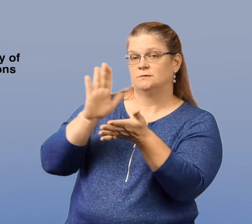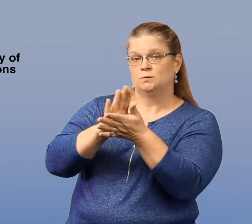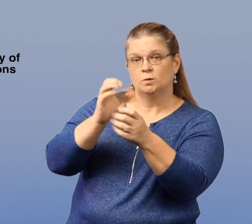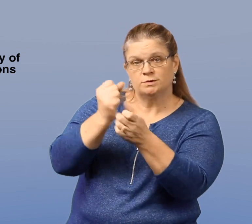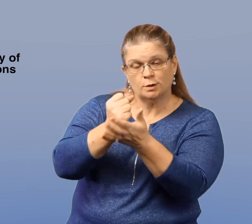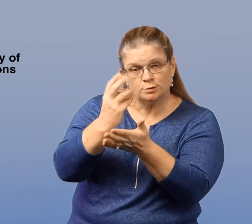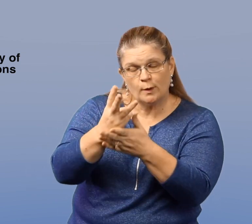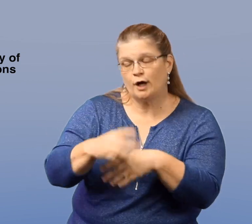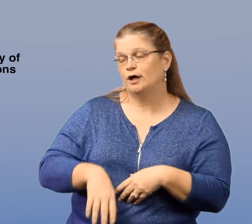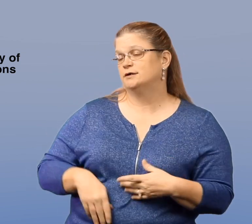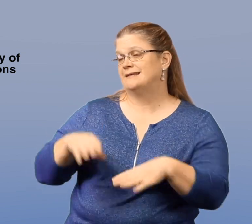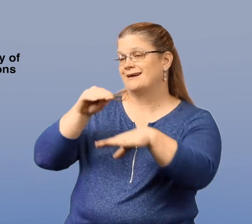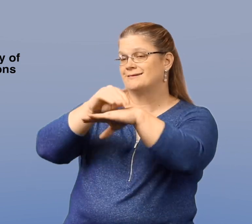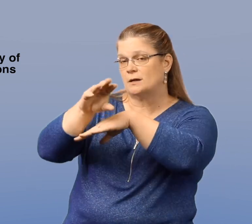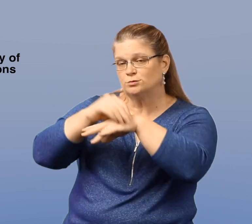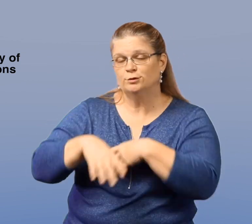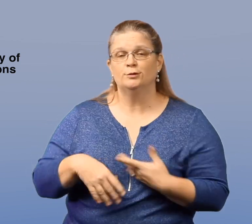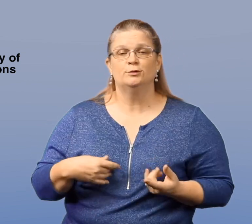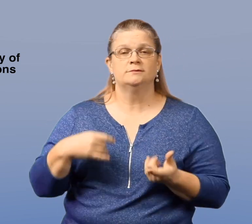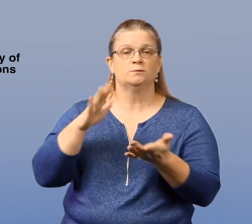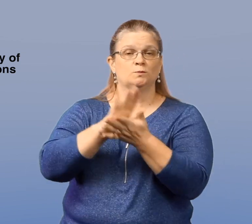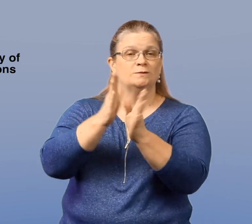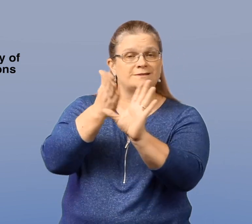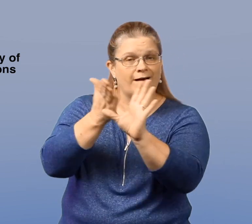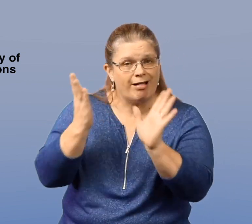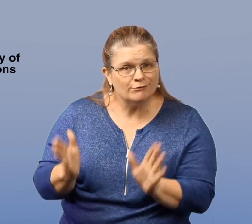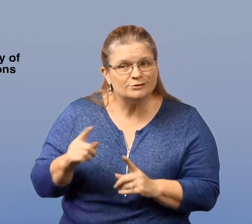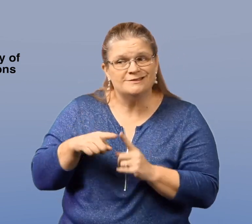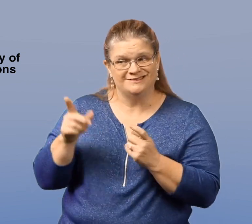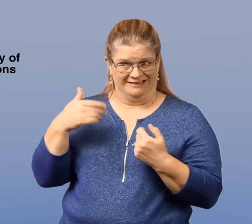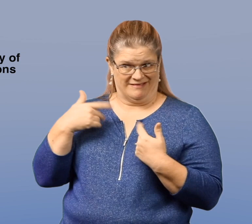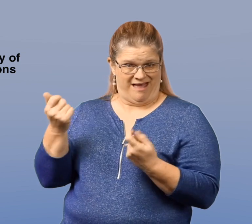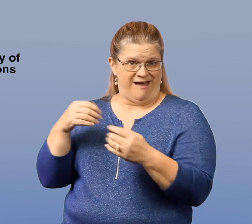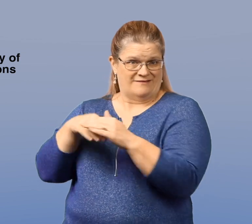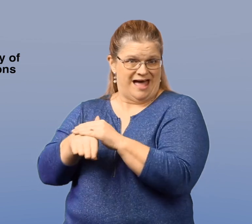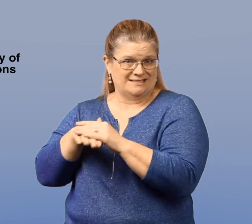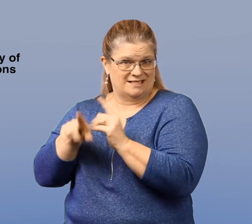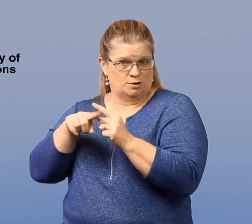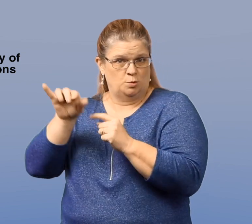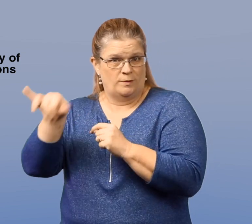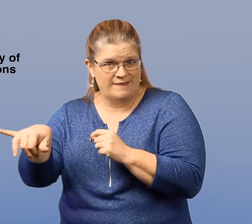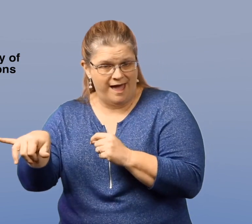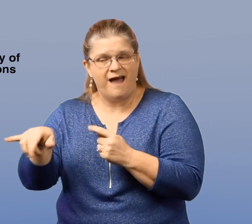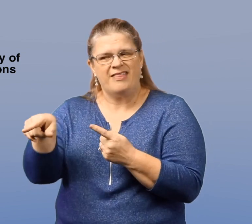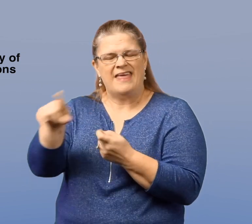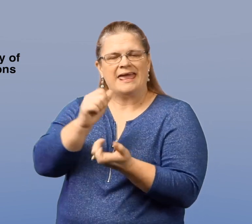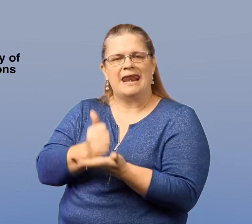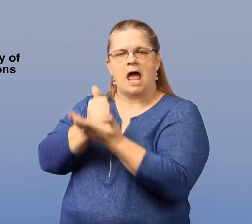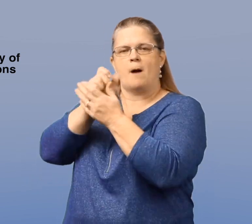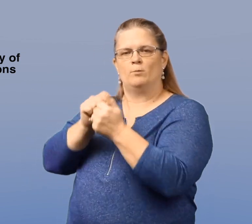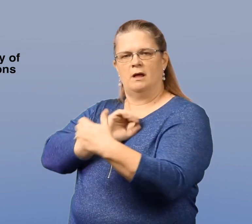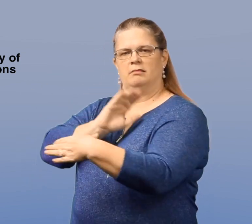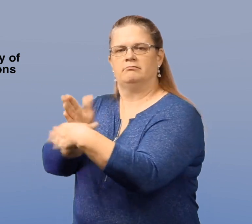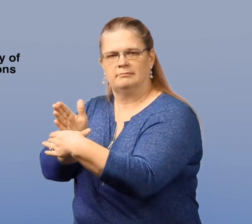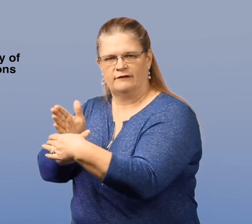school social worker, counselor, school psychologist. All of those individuals can help with intervention.